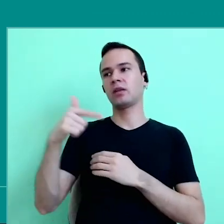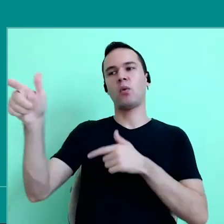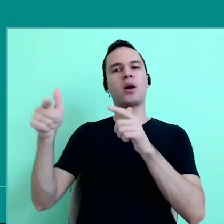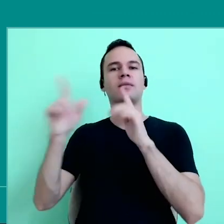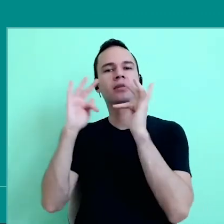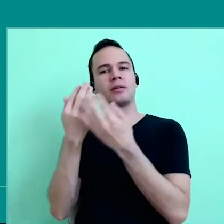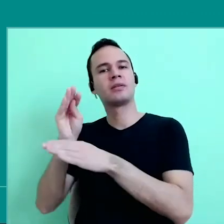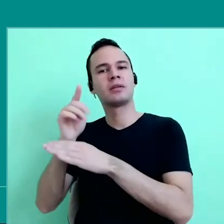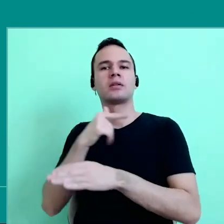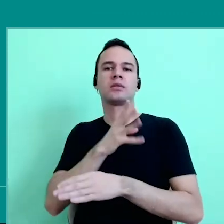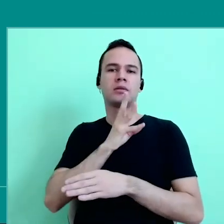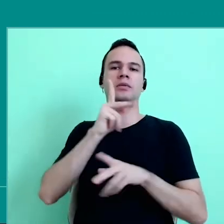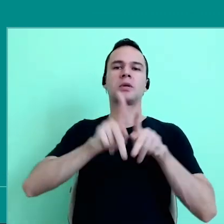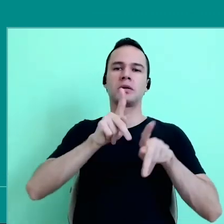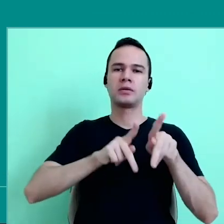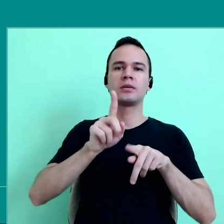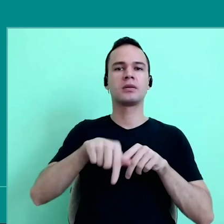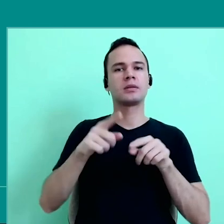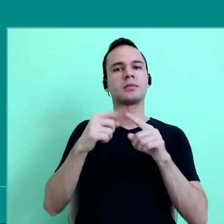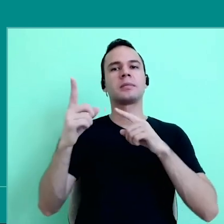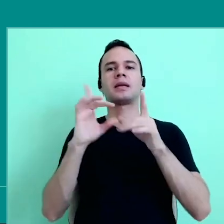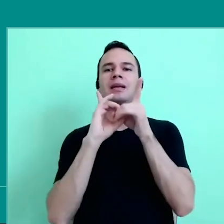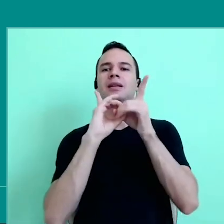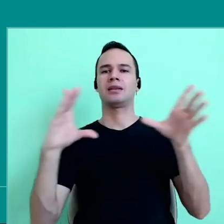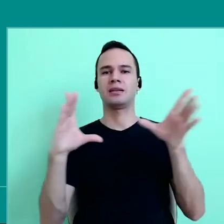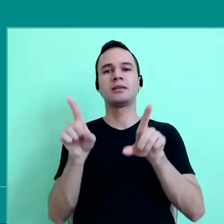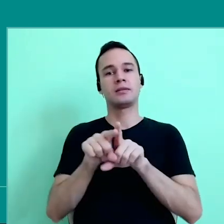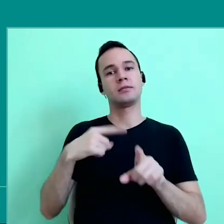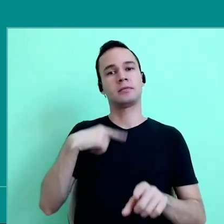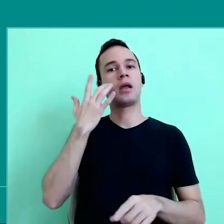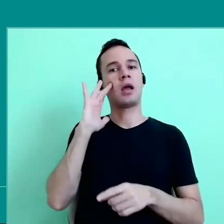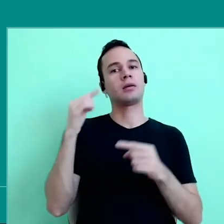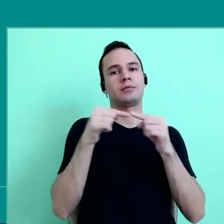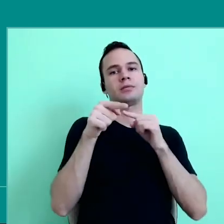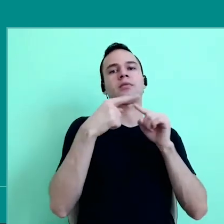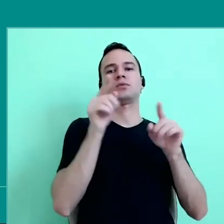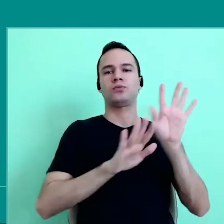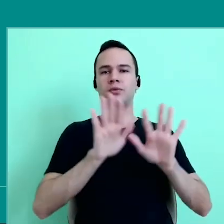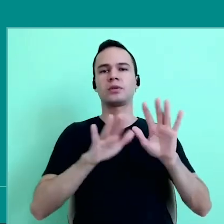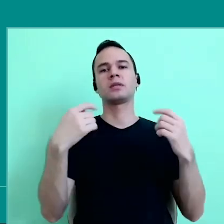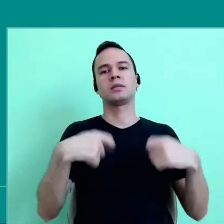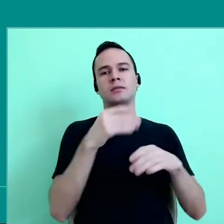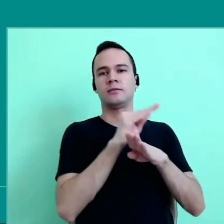Of knowledge, of the public, of democracy too. So I think this aspect of care, has to be a central aspect, and hopefully